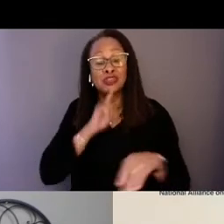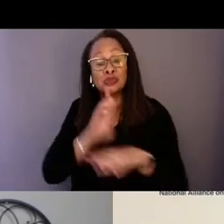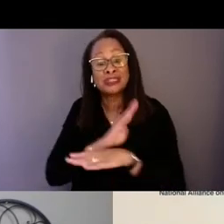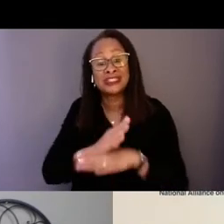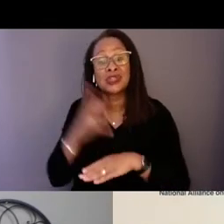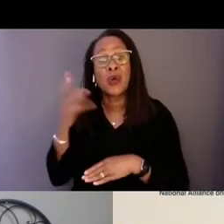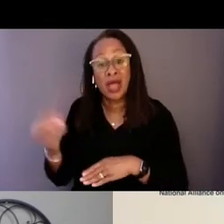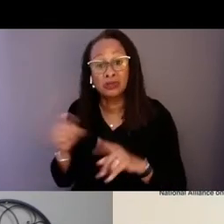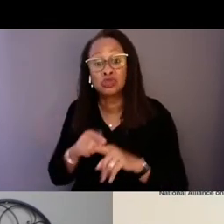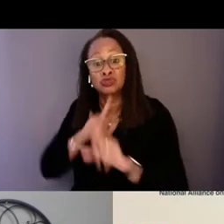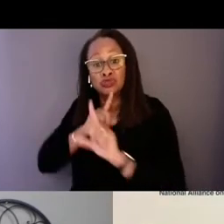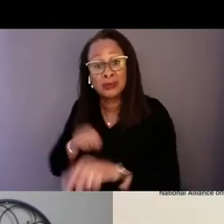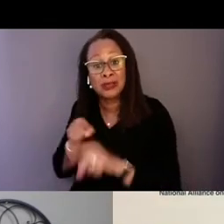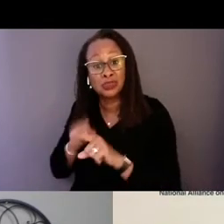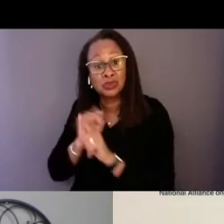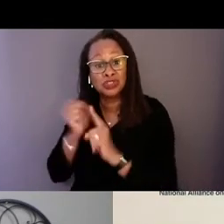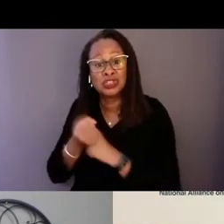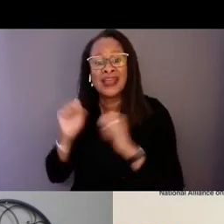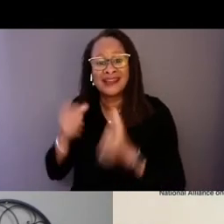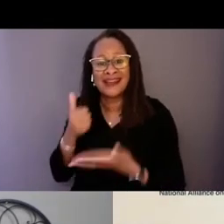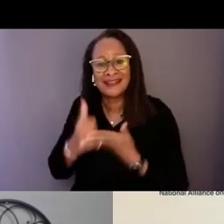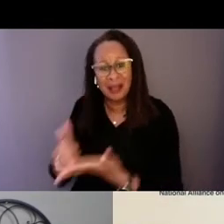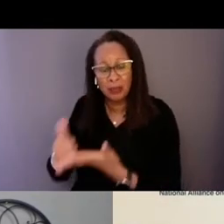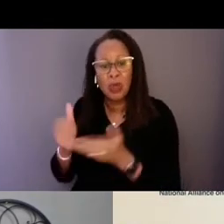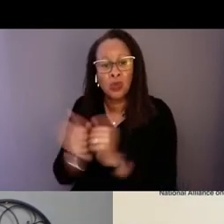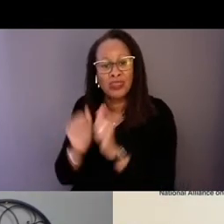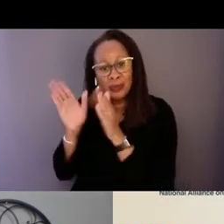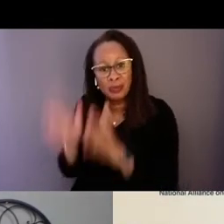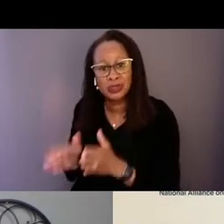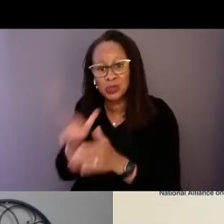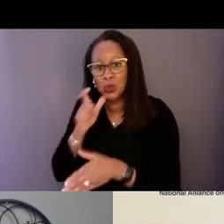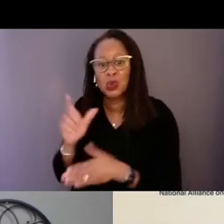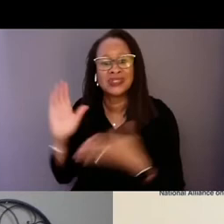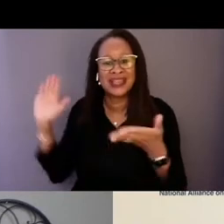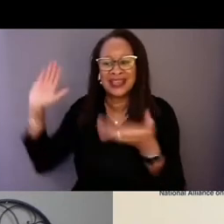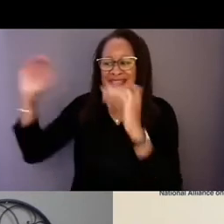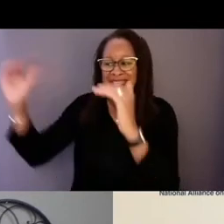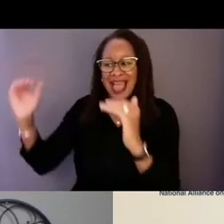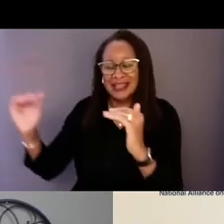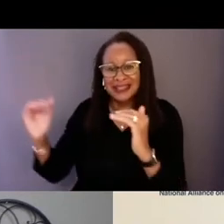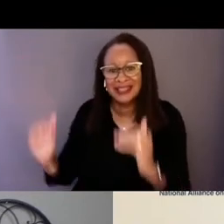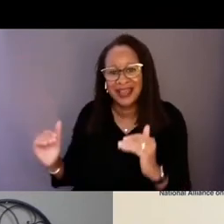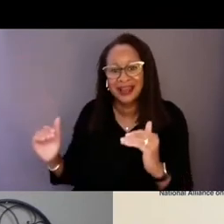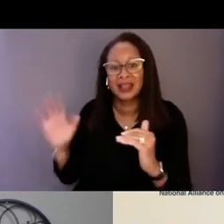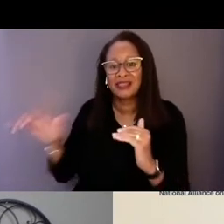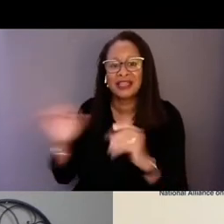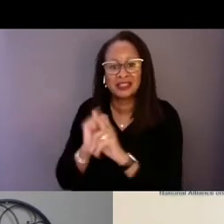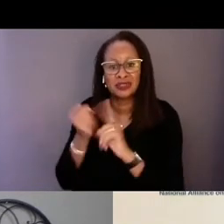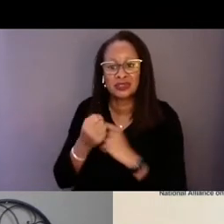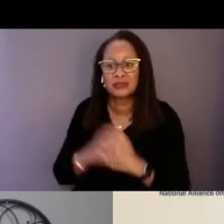And they can help with the person that is de-escalating, and--oh, excuse me, that is decompensating.